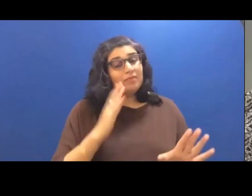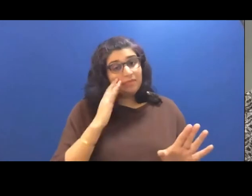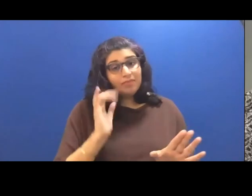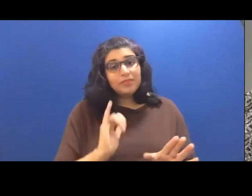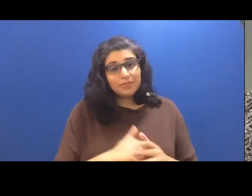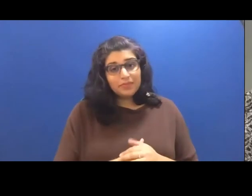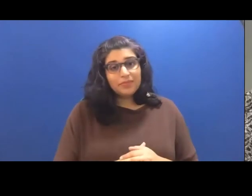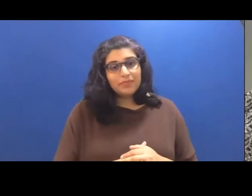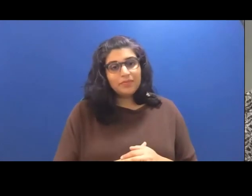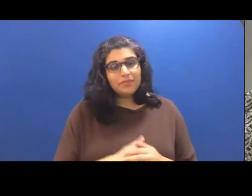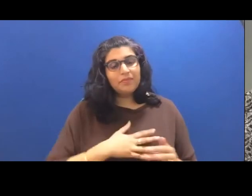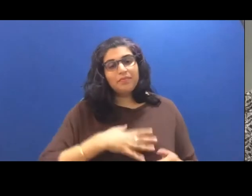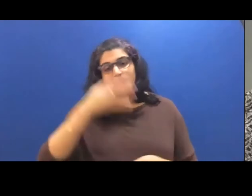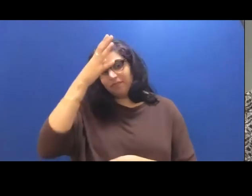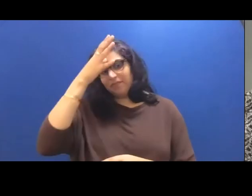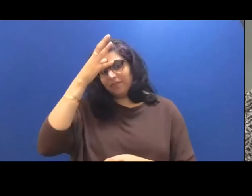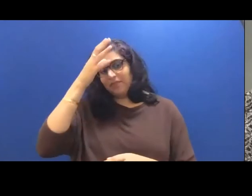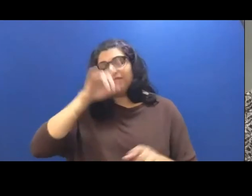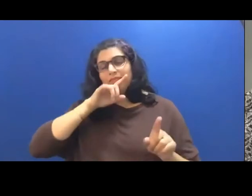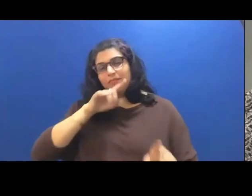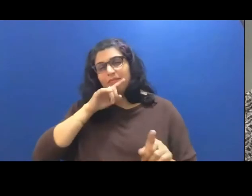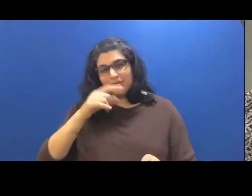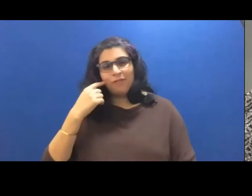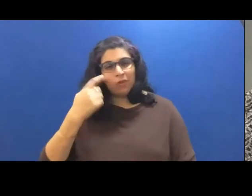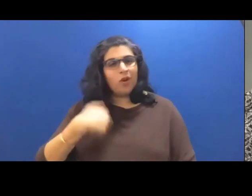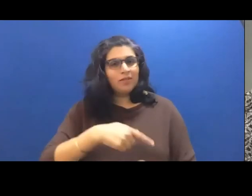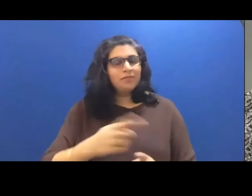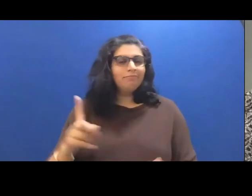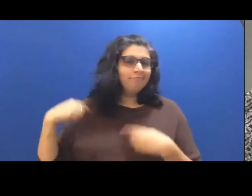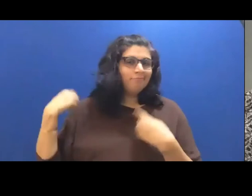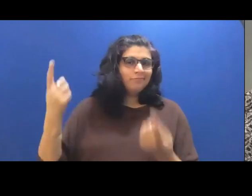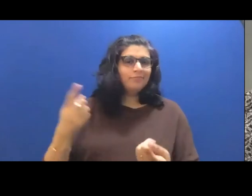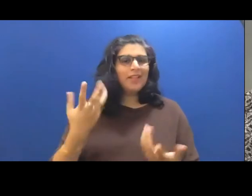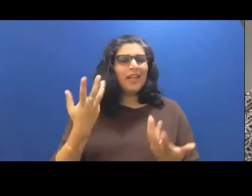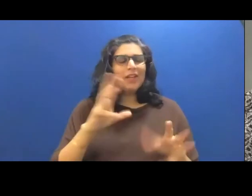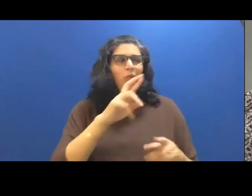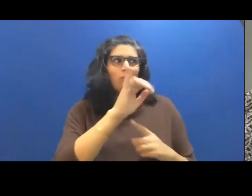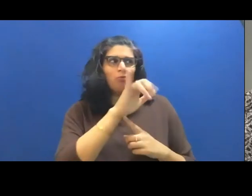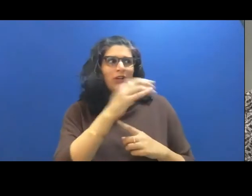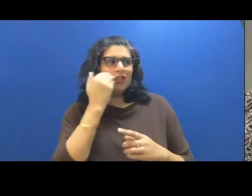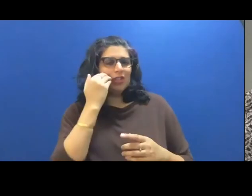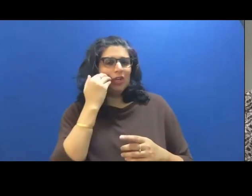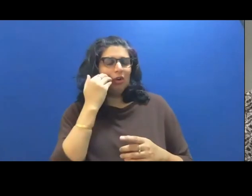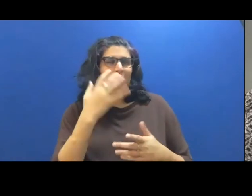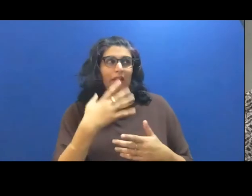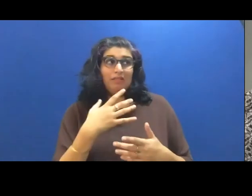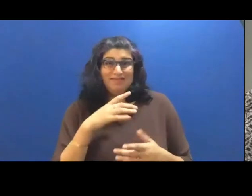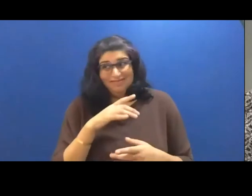dad had ordered them for us before. I didn't want ray to know that I liked them. Did you